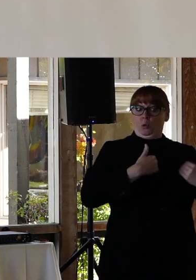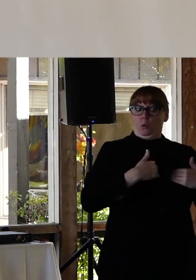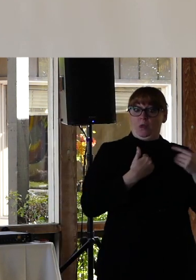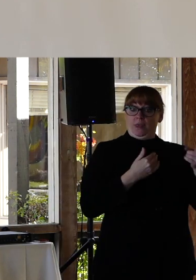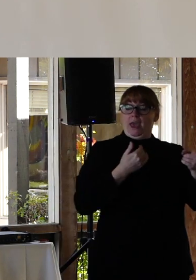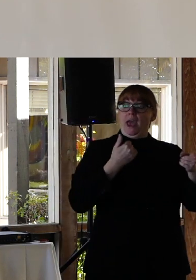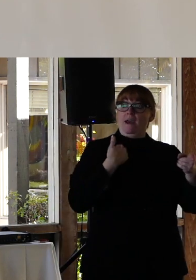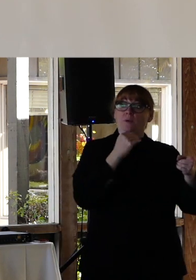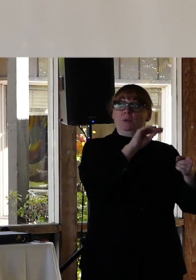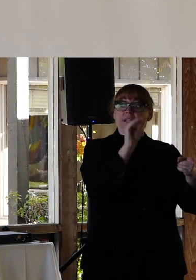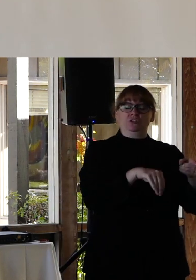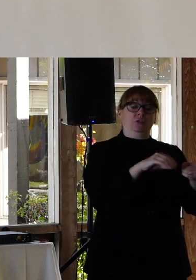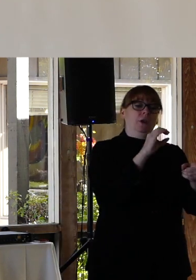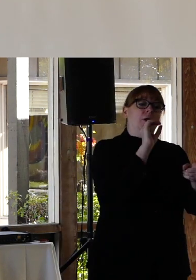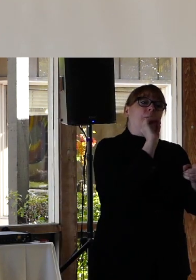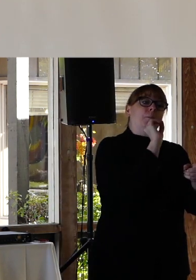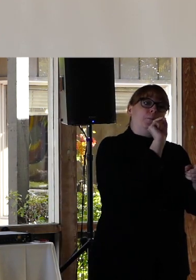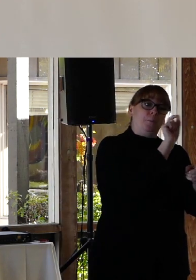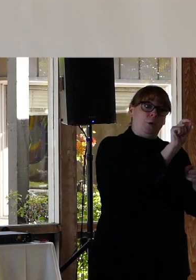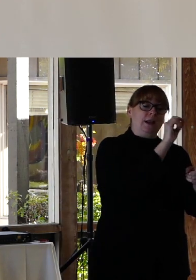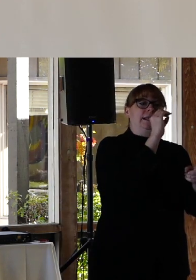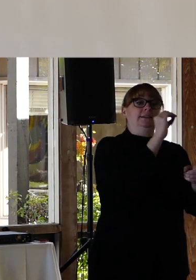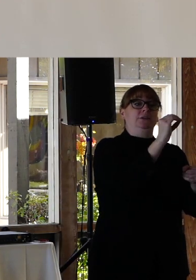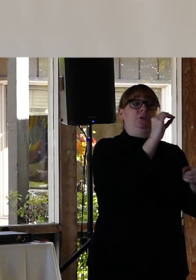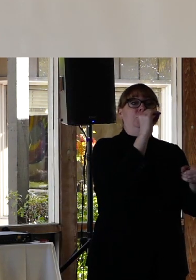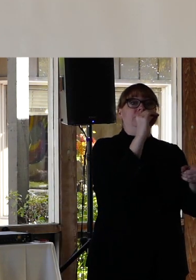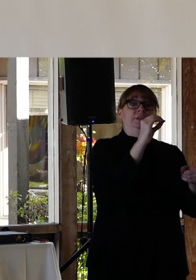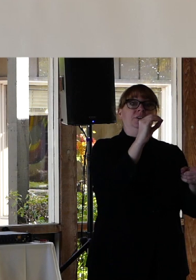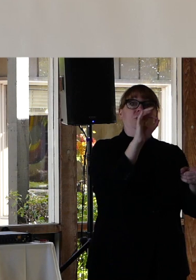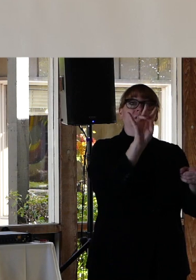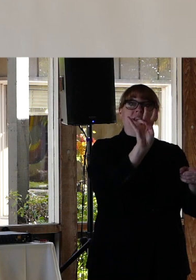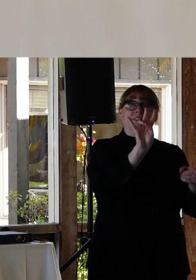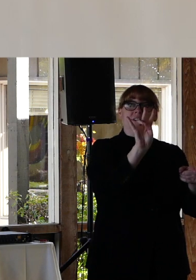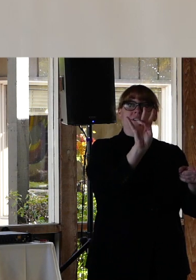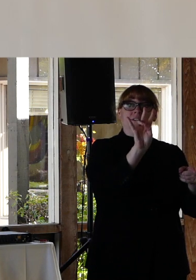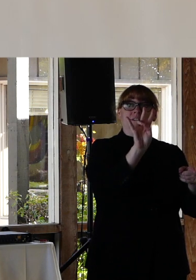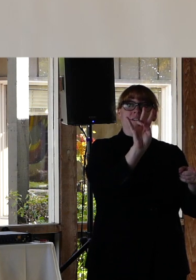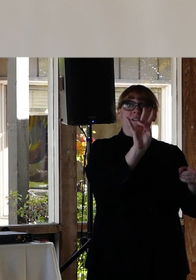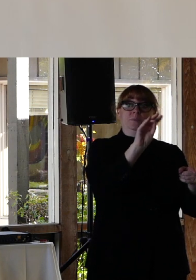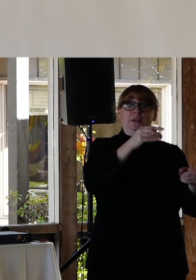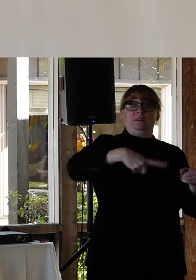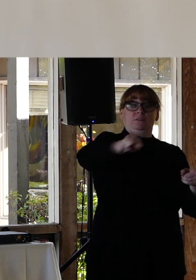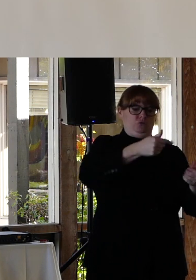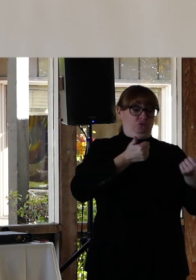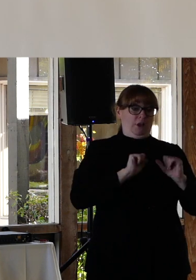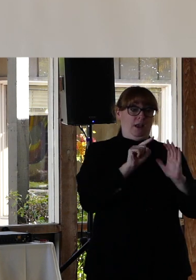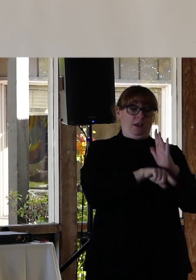has a percentage of .007 percent of them having attempted suicide